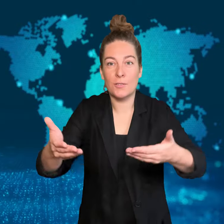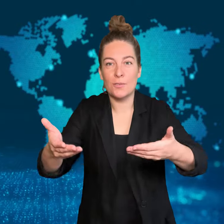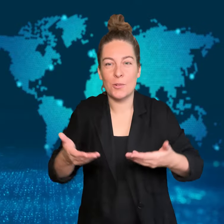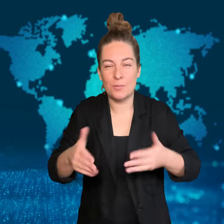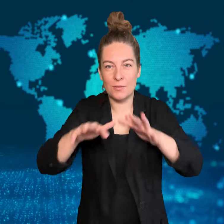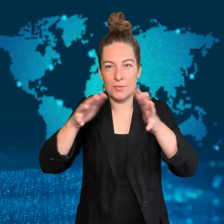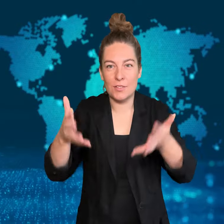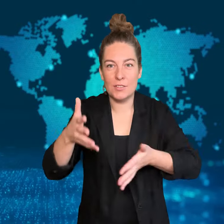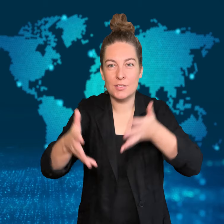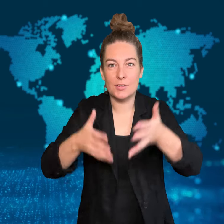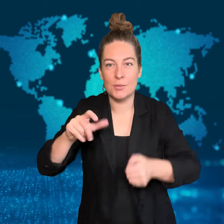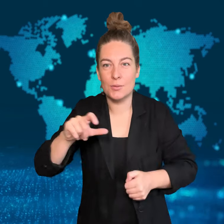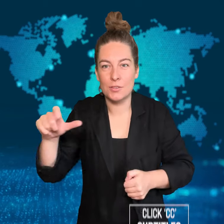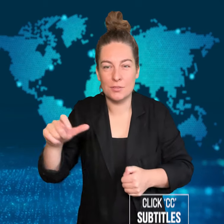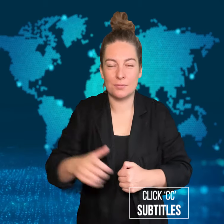Welcome to WorldSign Week!